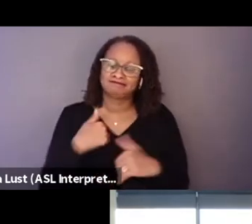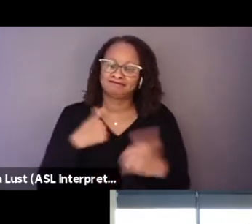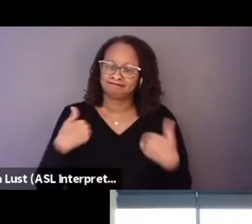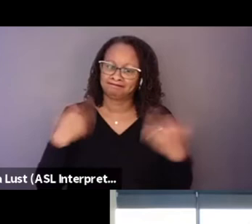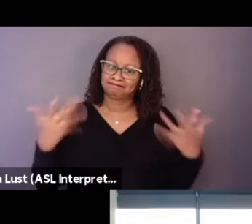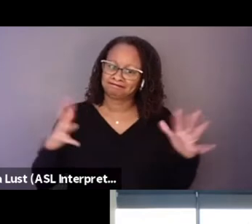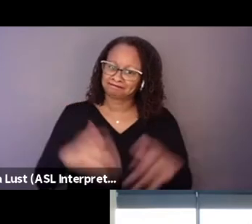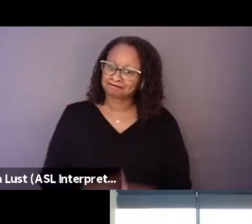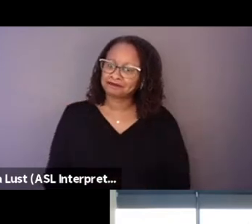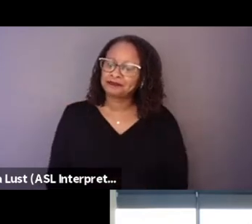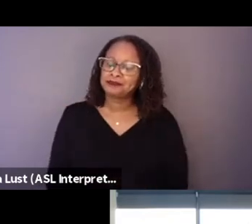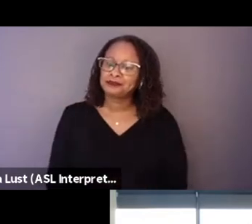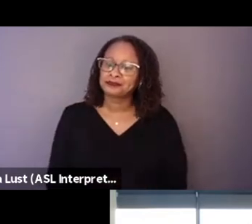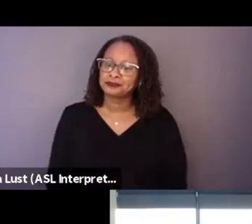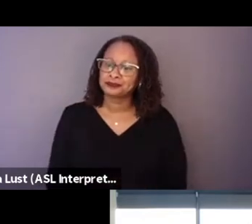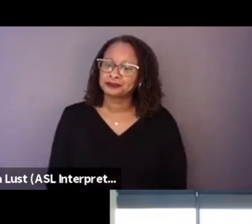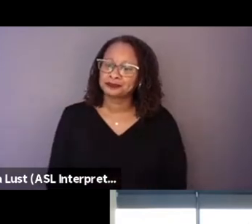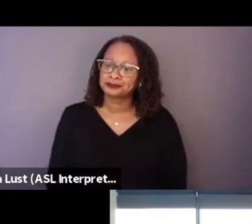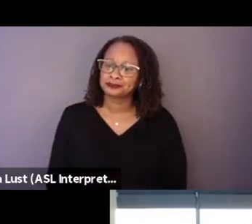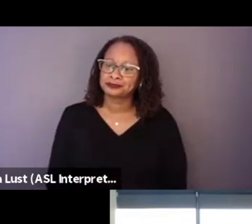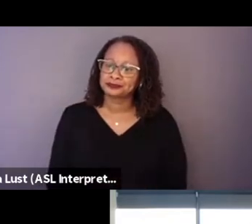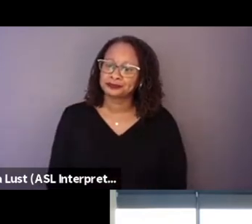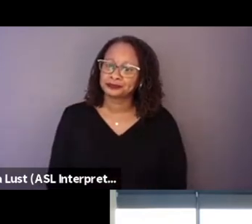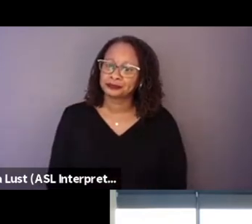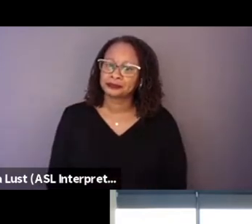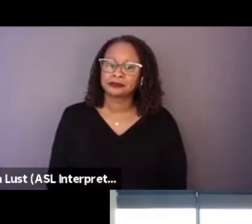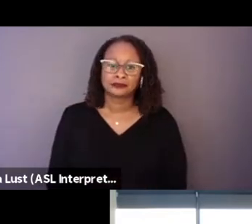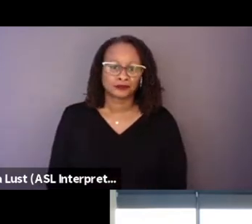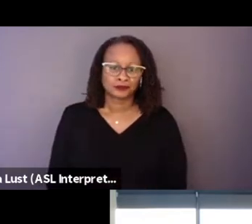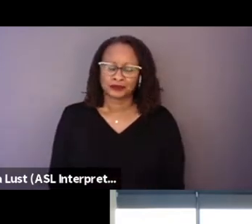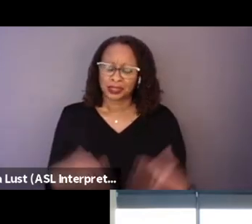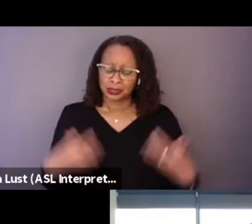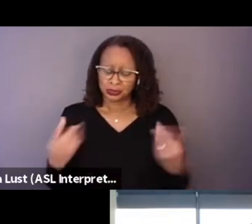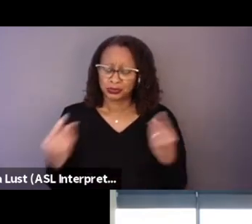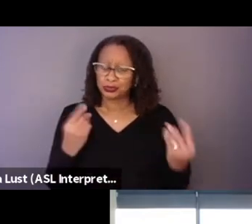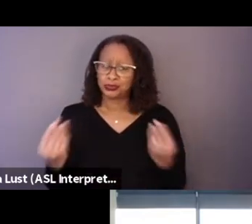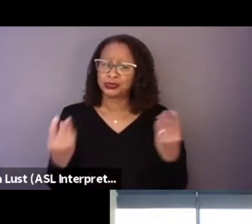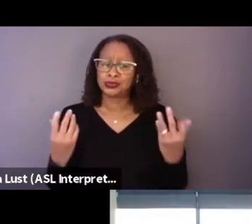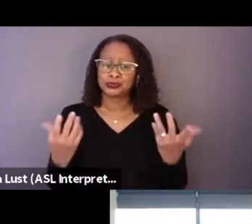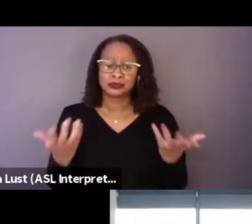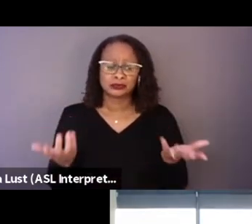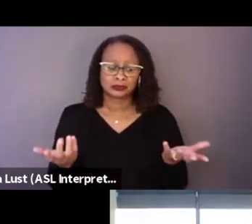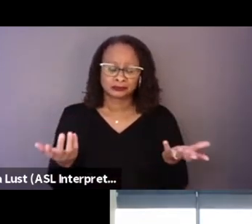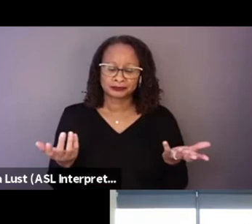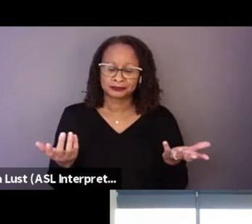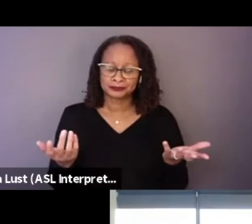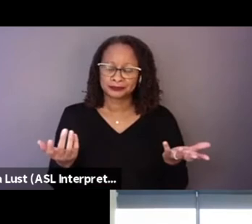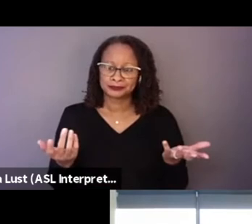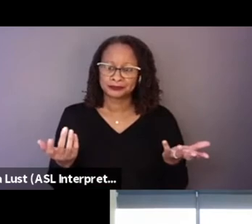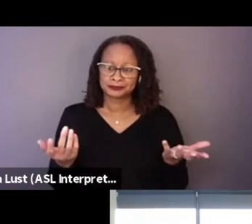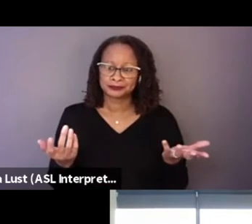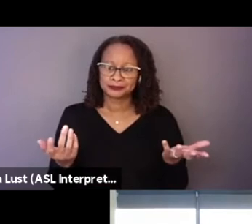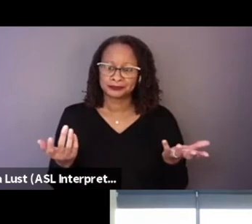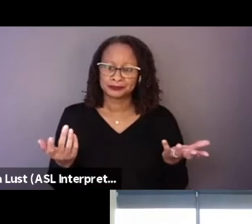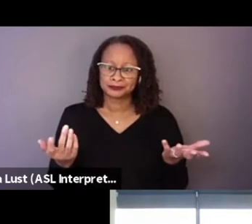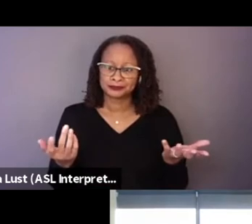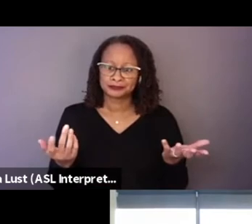And how much we could get away with was something that we edited a lot.